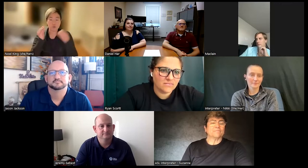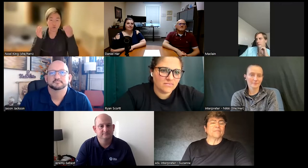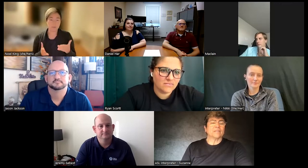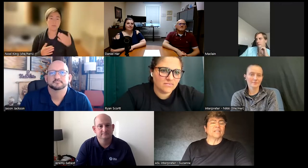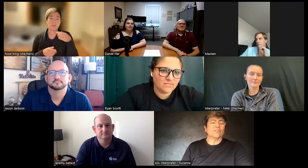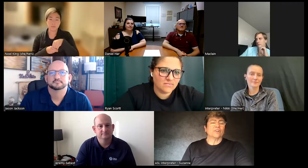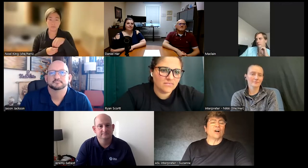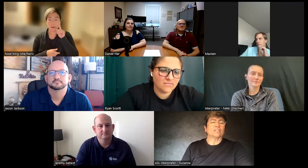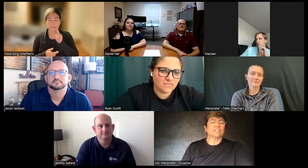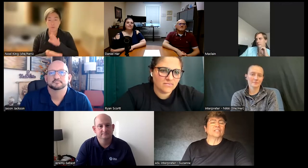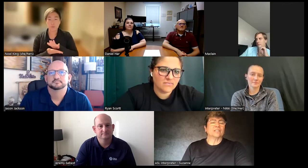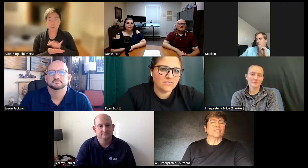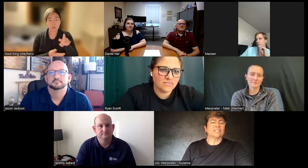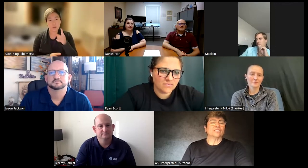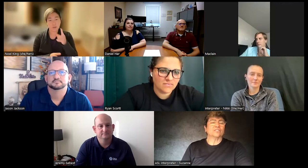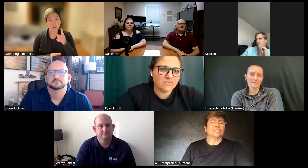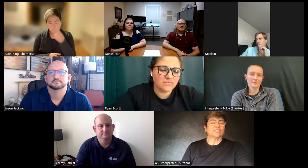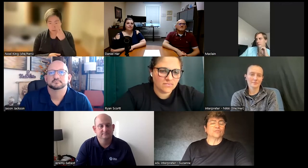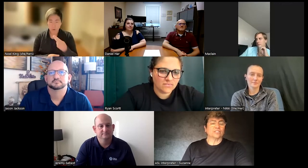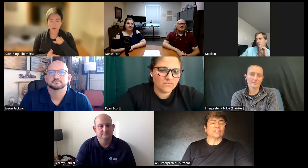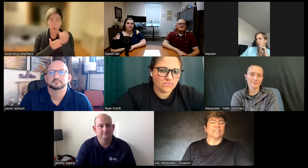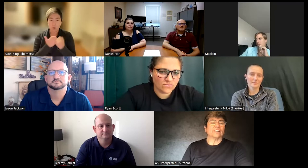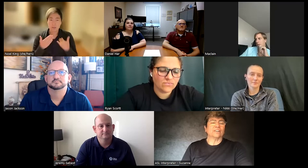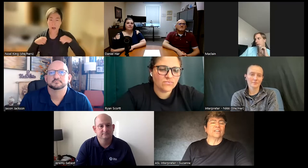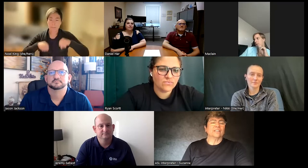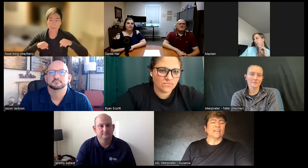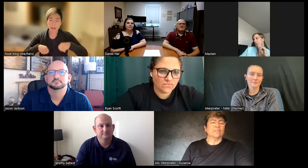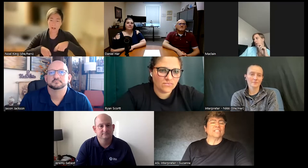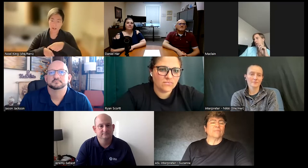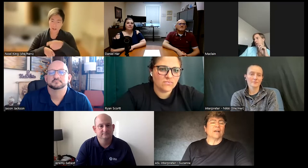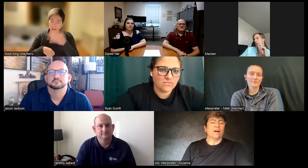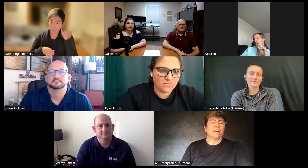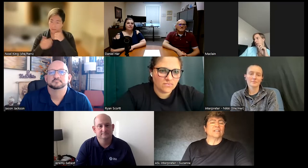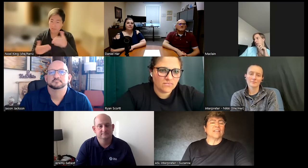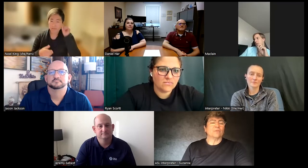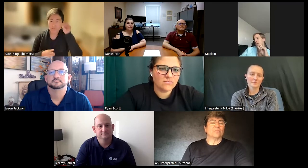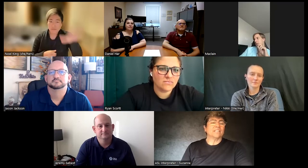um another art uh instructor here they would see my art and they would see that